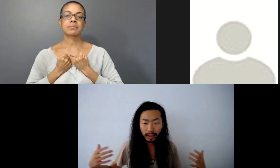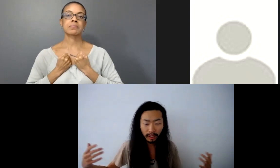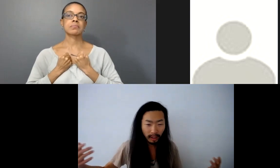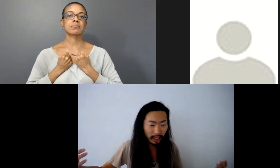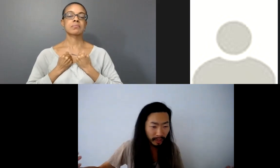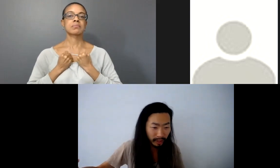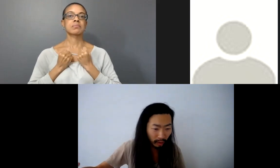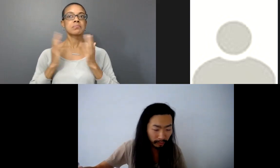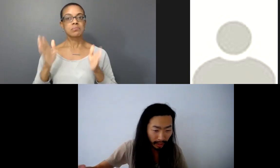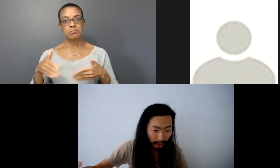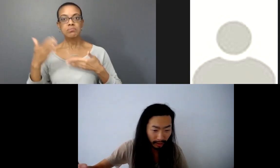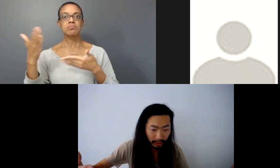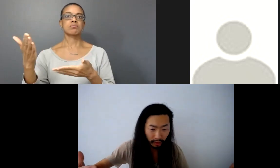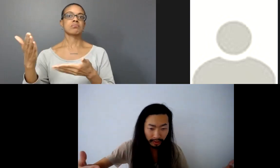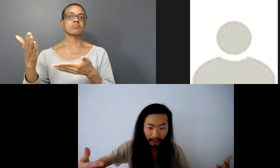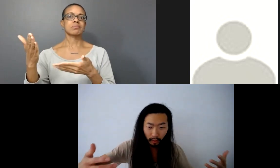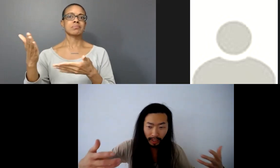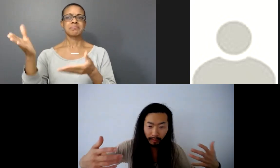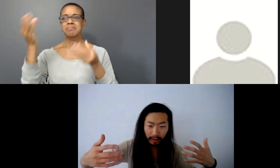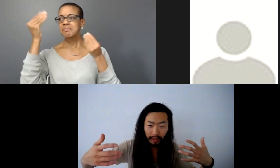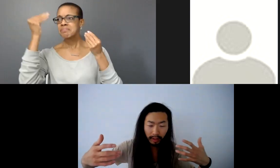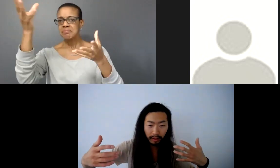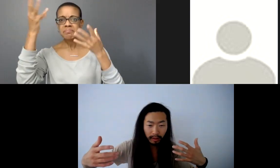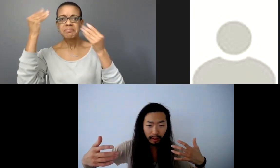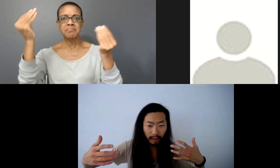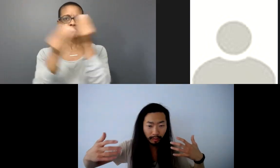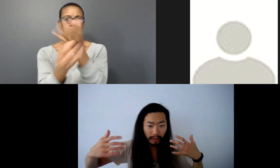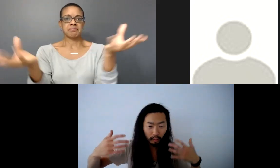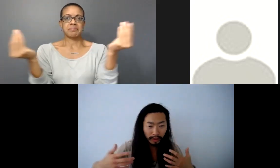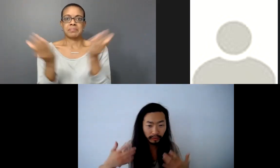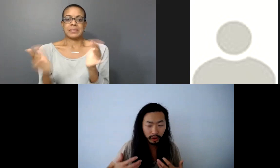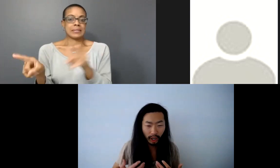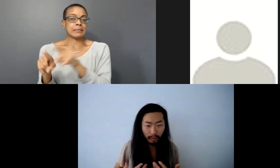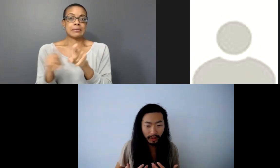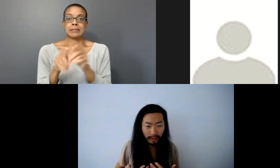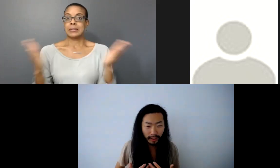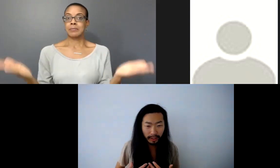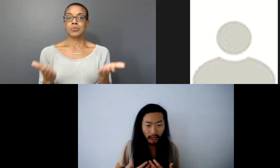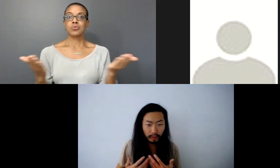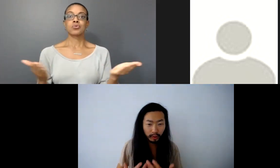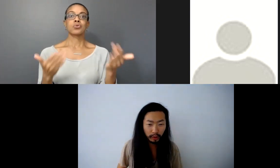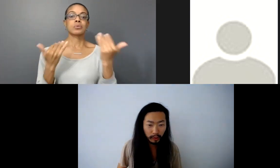certain limited of data just like what's happening here but the rest of the job is up to you.